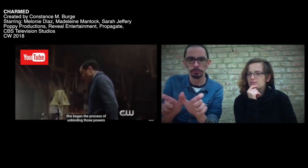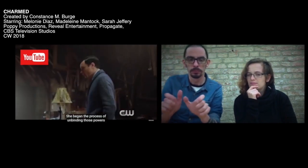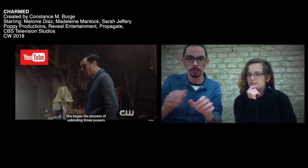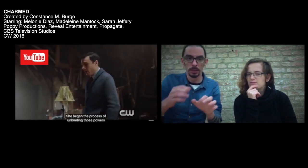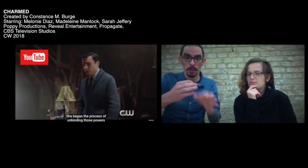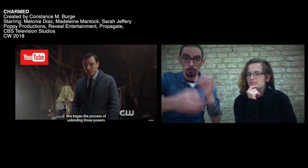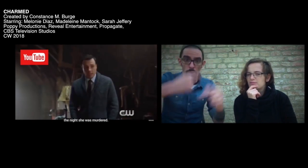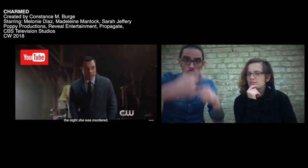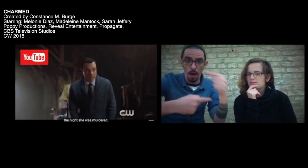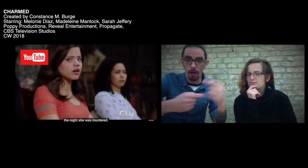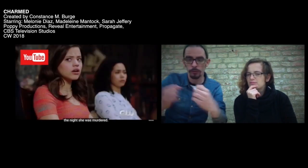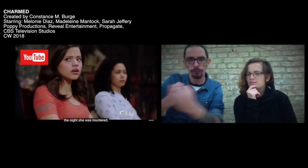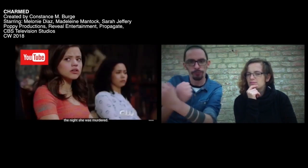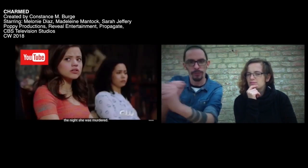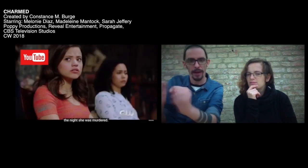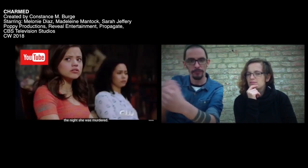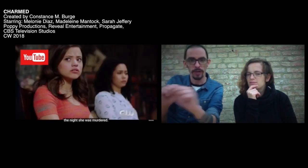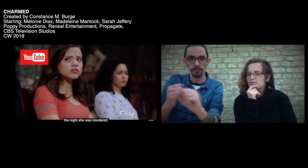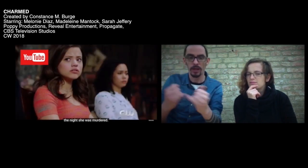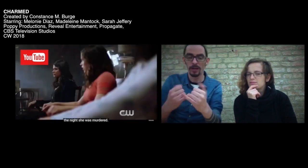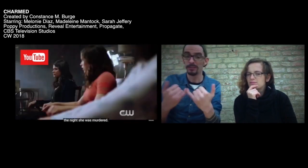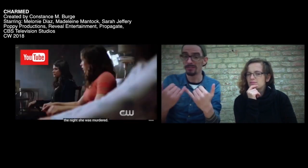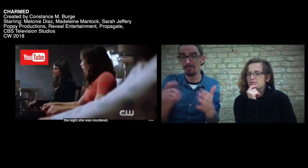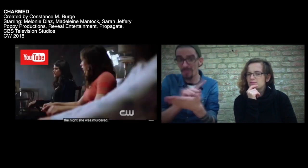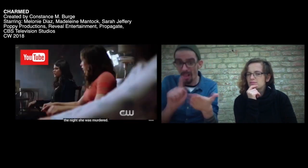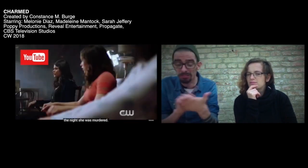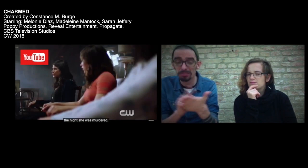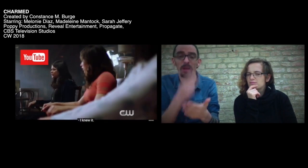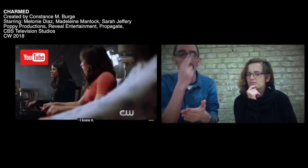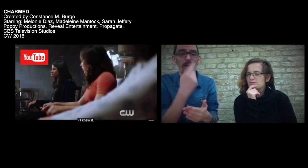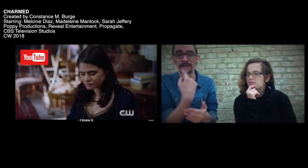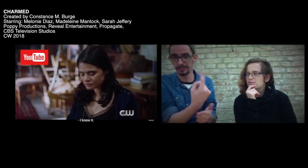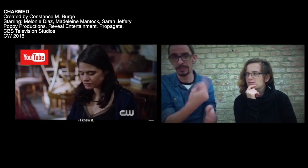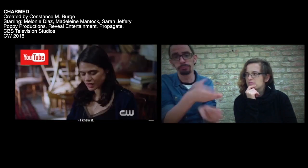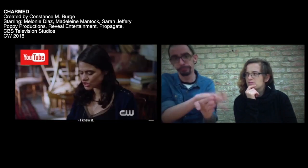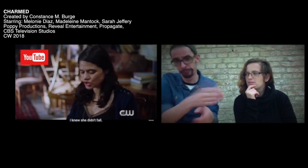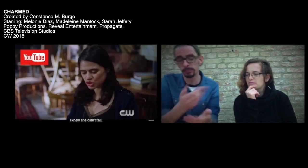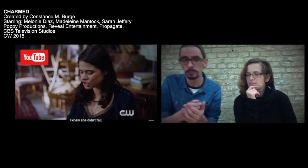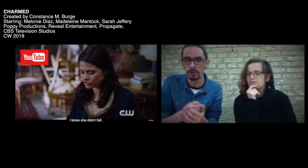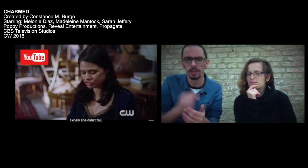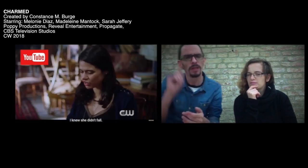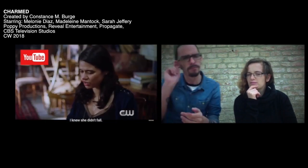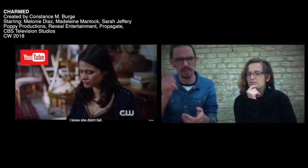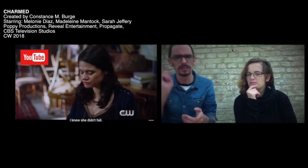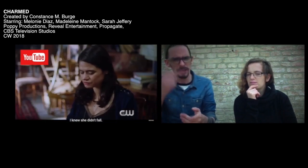[um euch zu beschützen und damit ihr ein normales Leben leben konntet.] [Sie begann den Prozess für eure Kräfte freizugeben, in der Nacht als Sie ermordet wurde.]